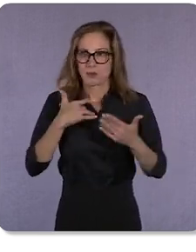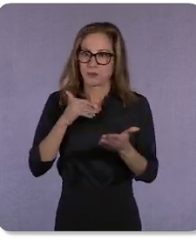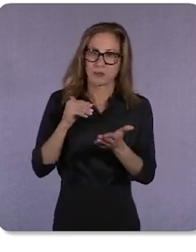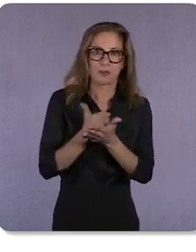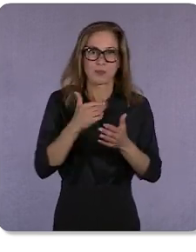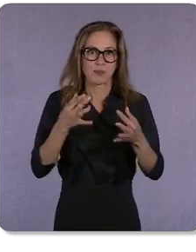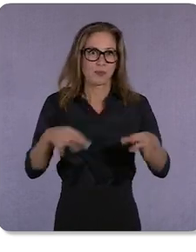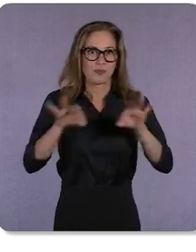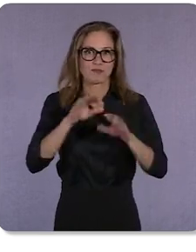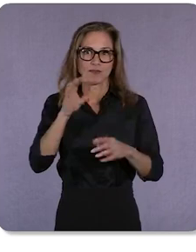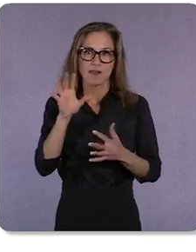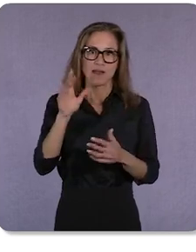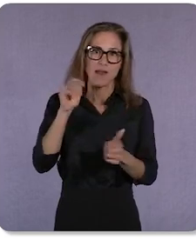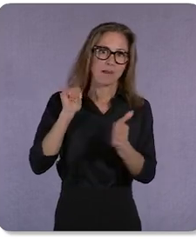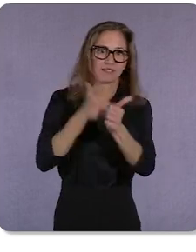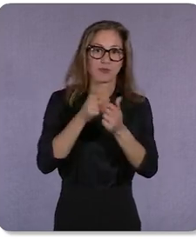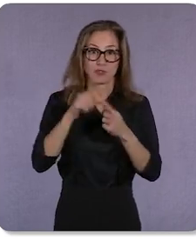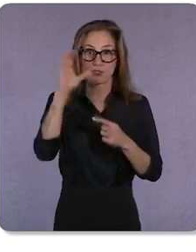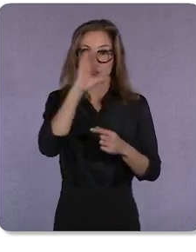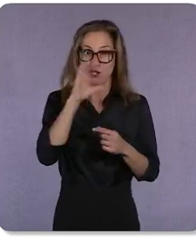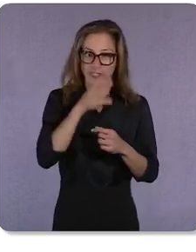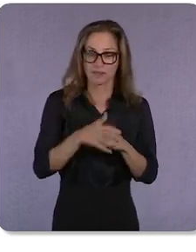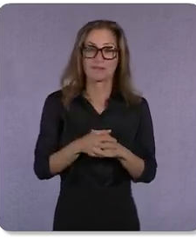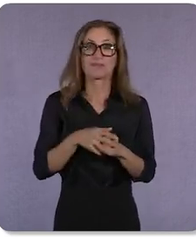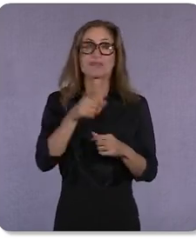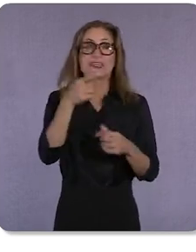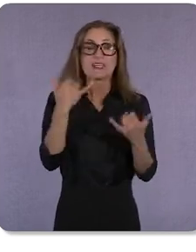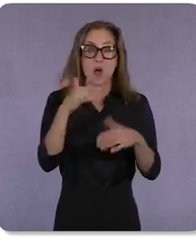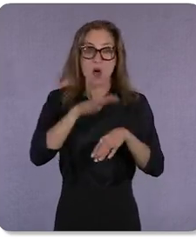Now, if you’re in the Google App, you can search by taking a photo and